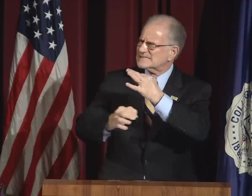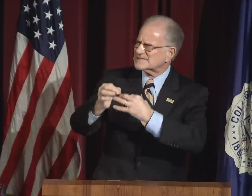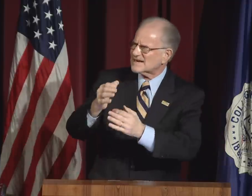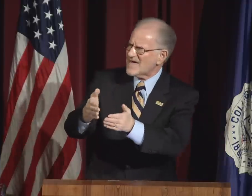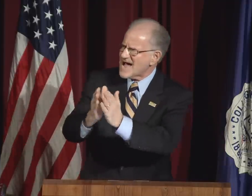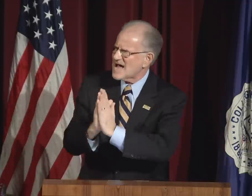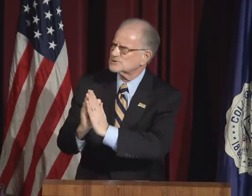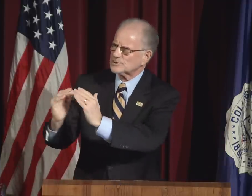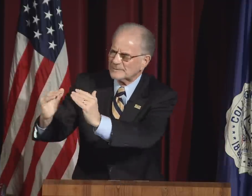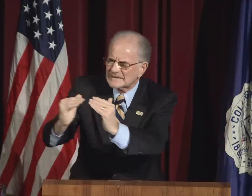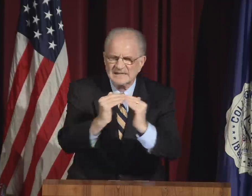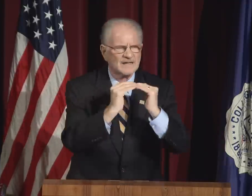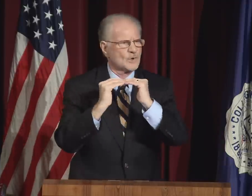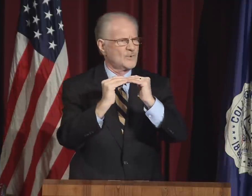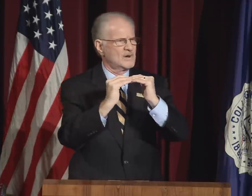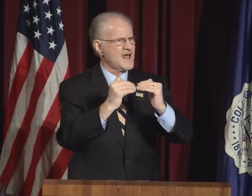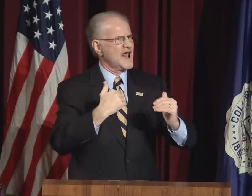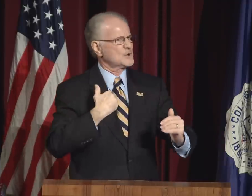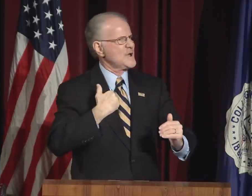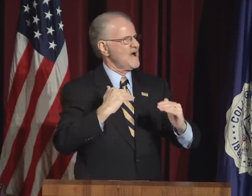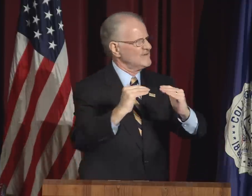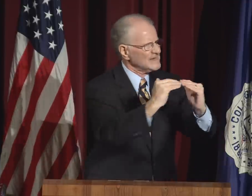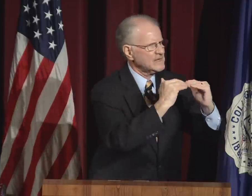They ask not to be special.